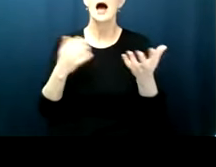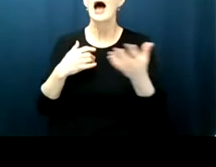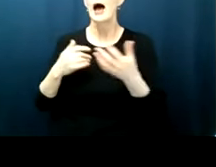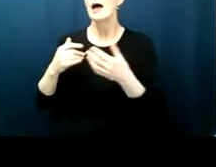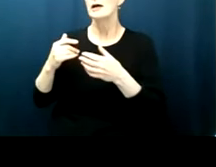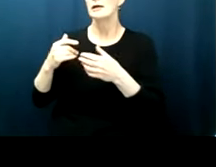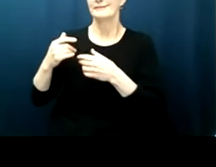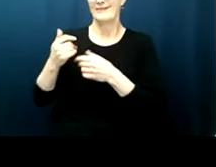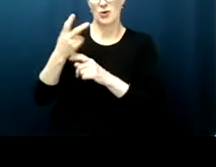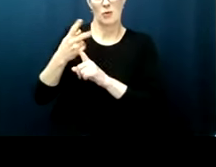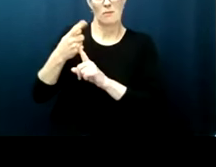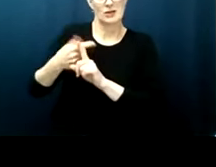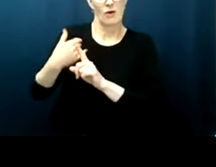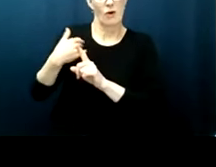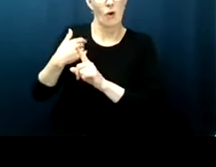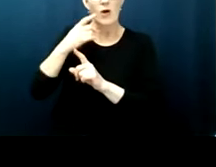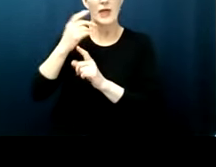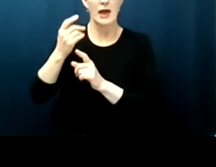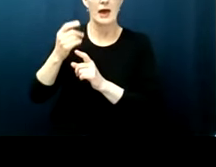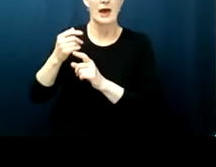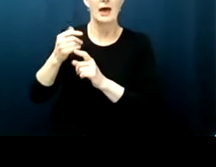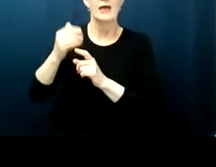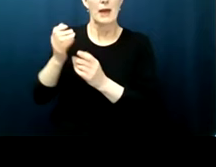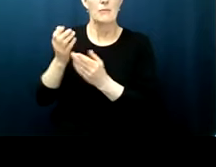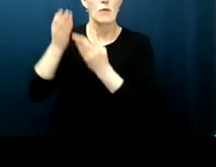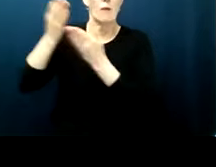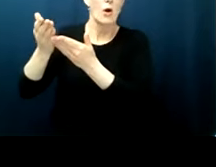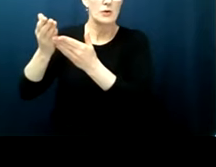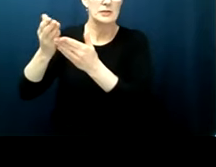a couple months ago on the 55th anniversary of the enactment of the voting rights act from the